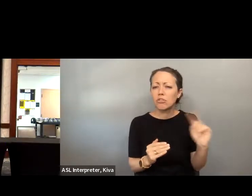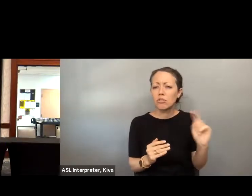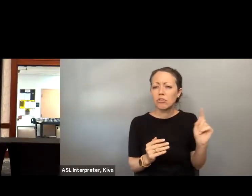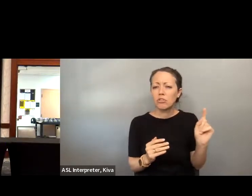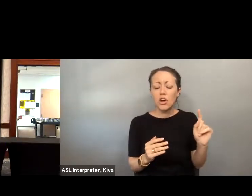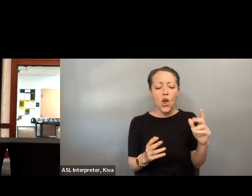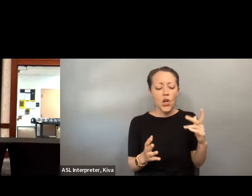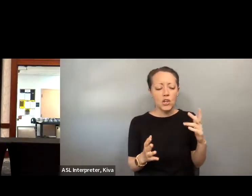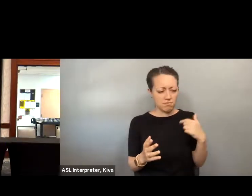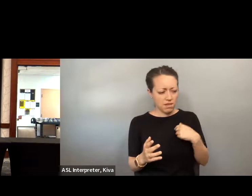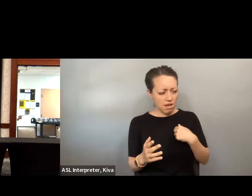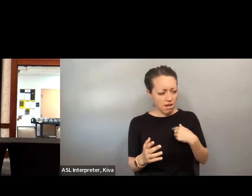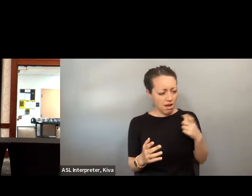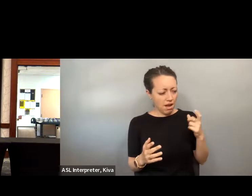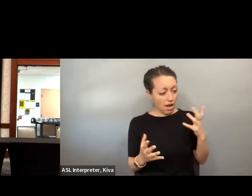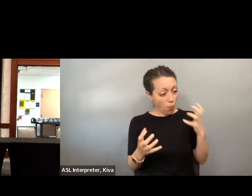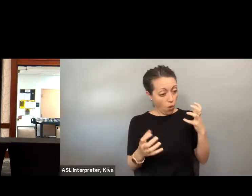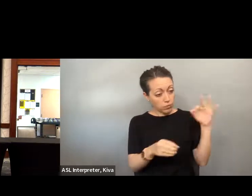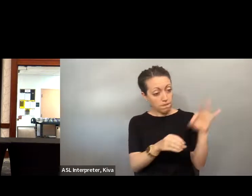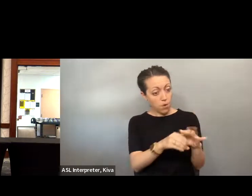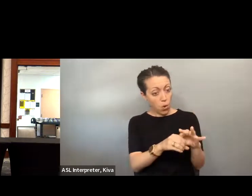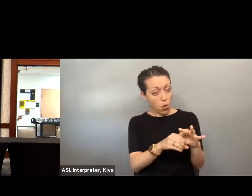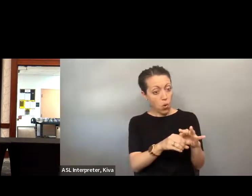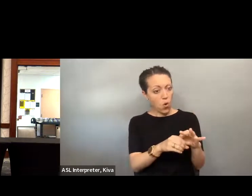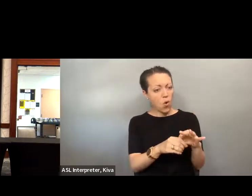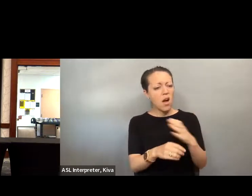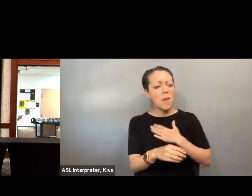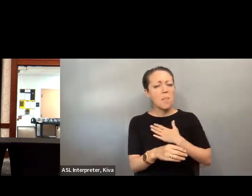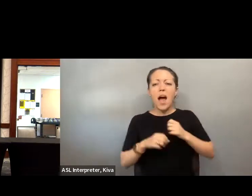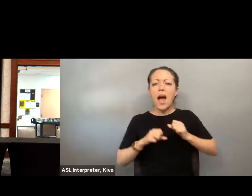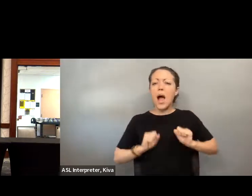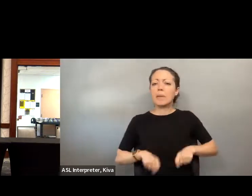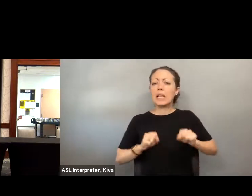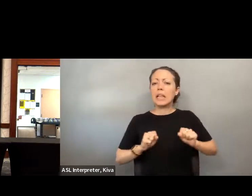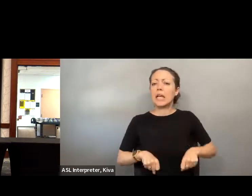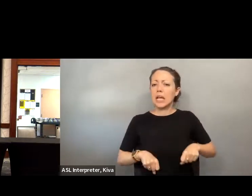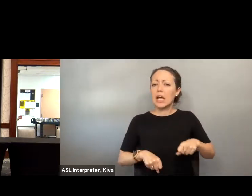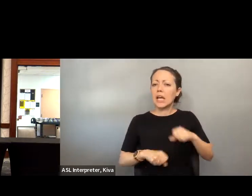along or I could give up. There's nothing democratic or fair position that I was placed in. My ability to